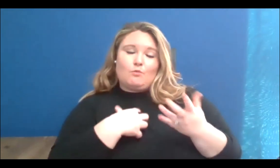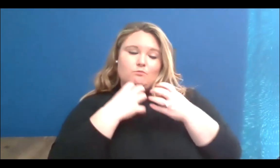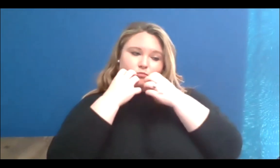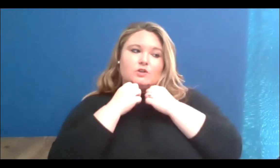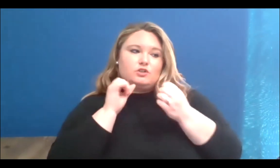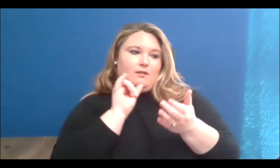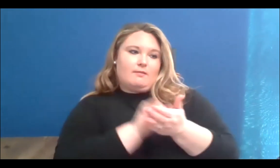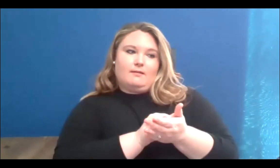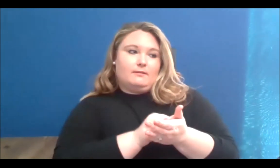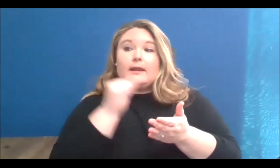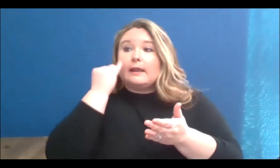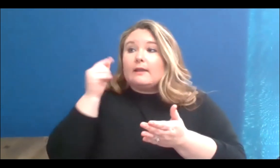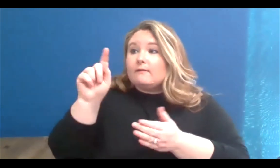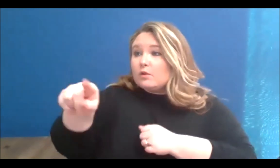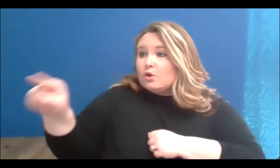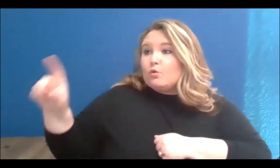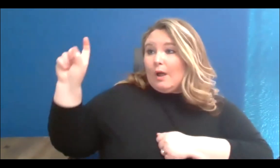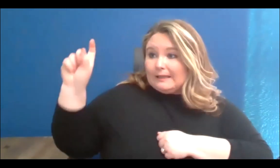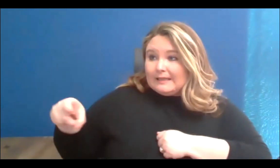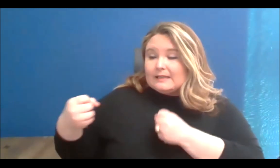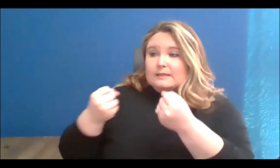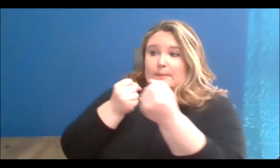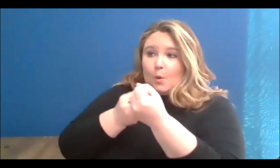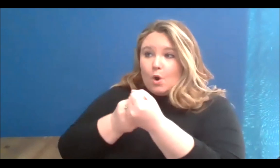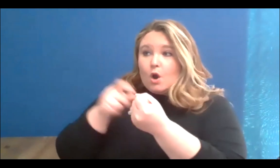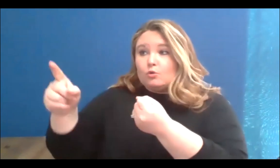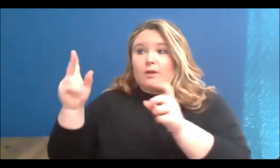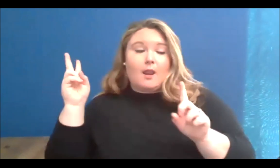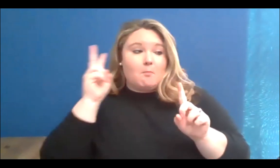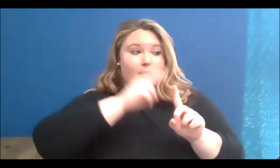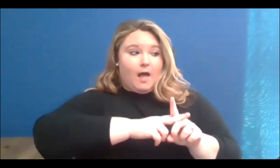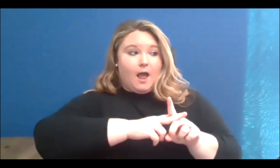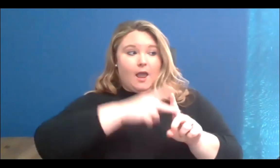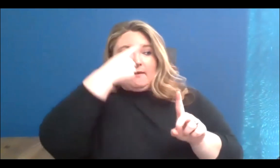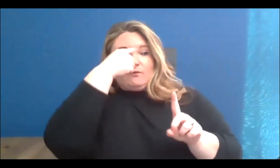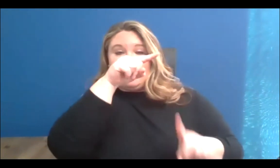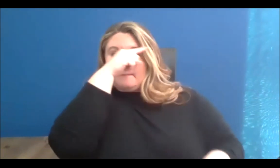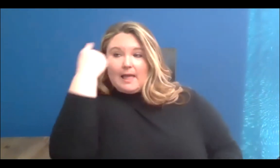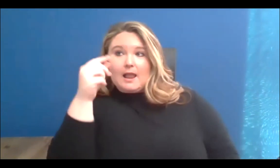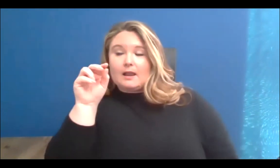encourage you to apply to the Black Mutual Aid Fund, cause that's what it's there for